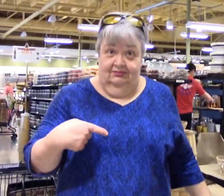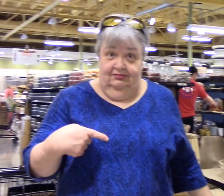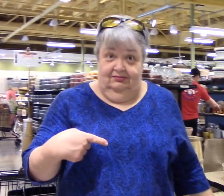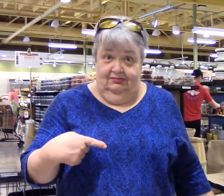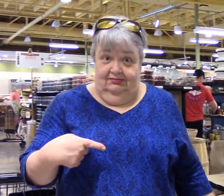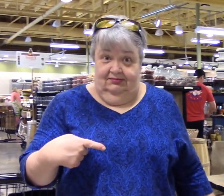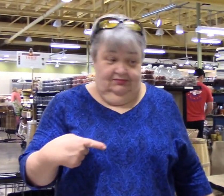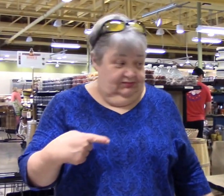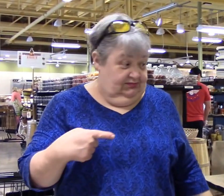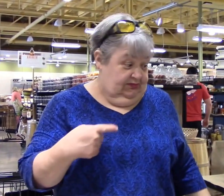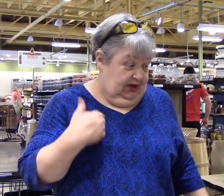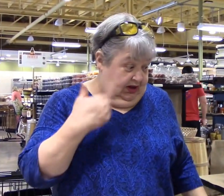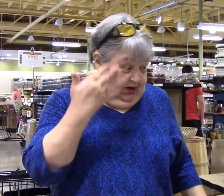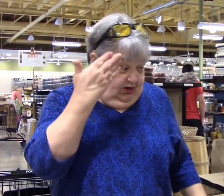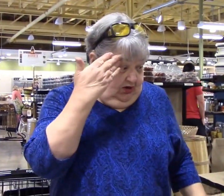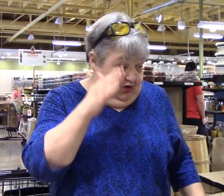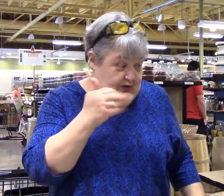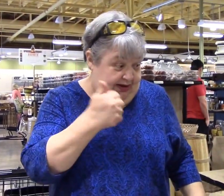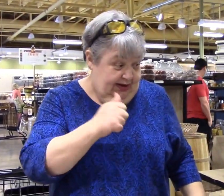Look! Look!